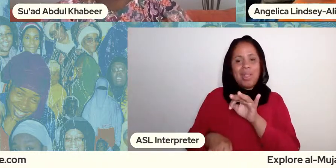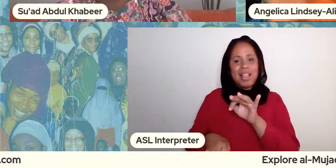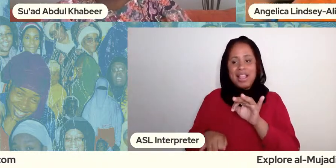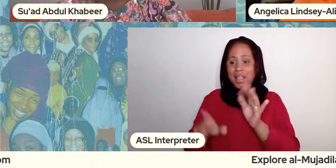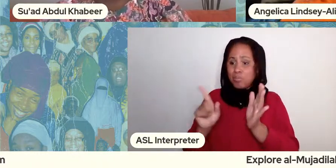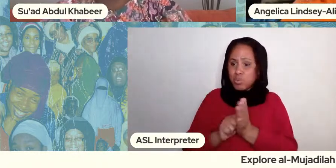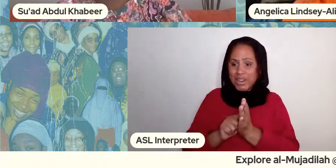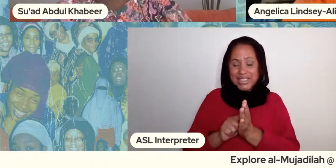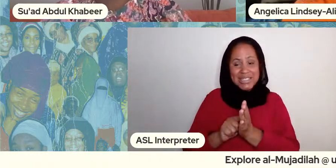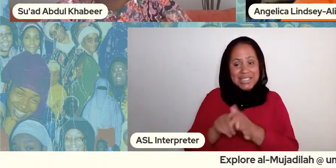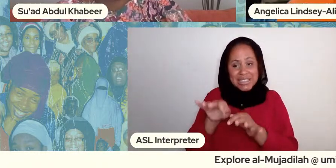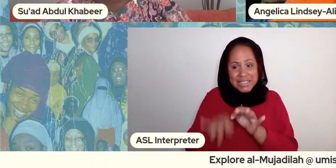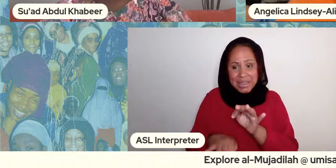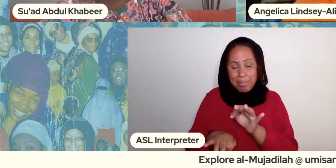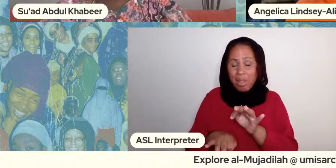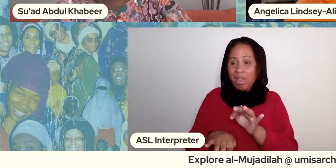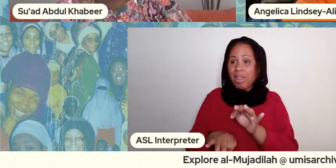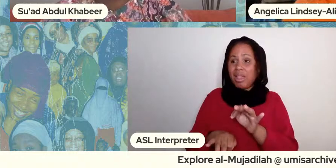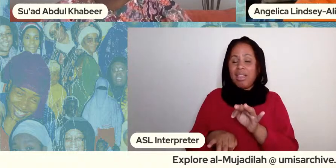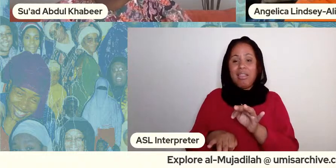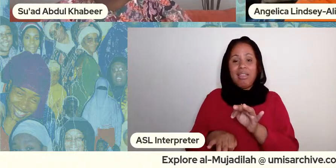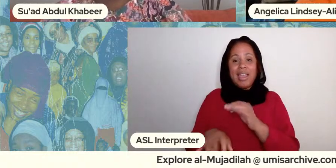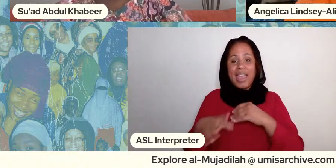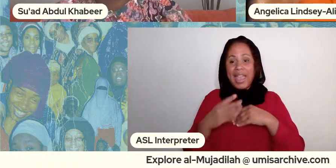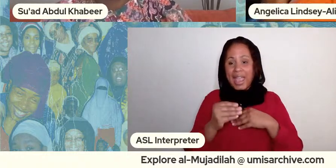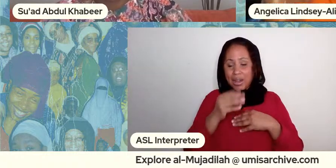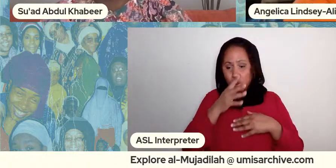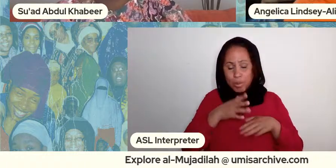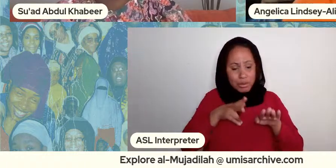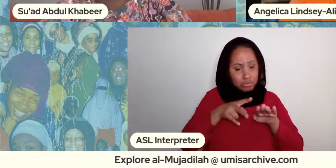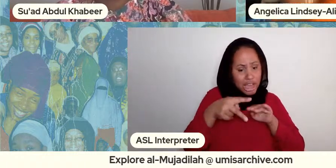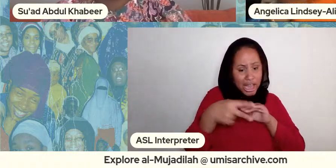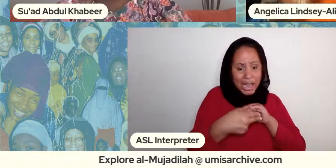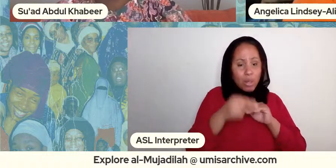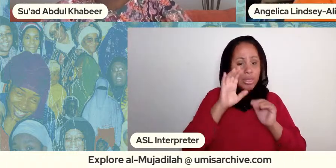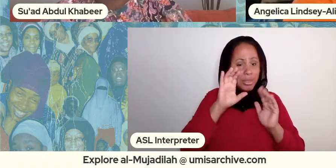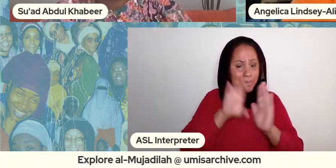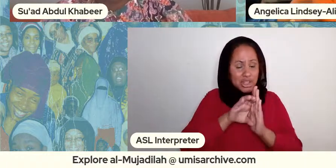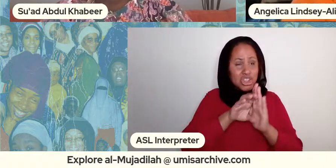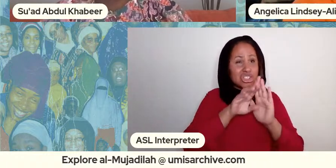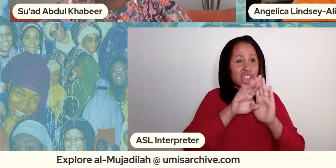you know double copies and she cut it out and made this collage these are actual real people